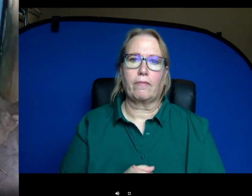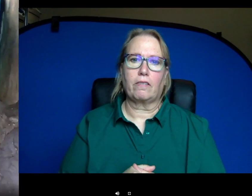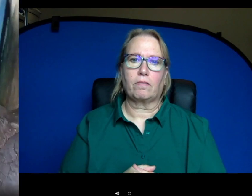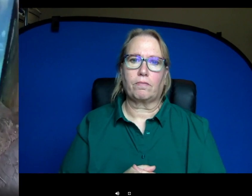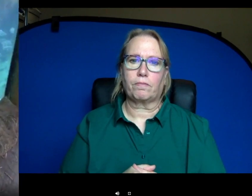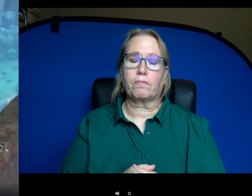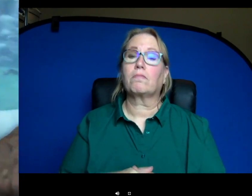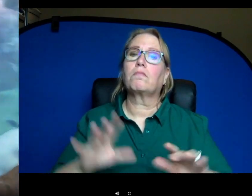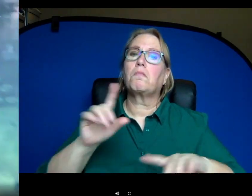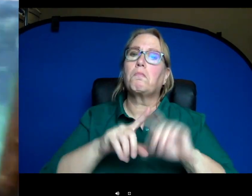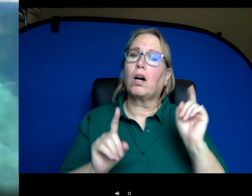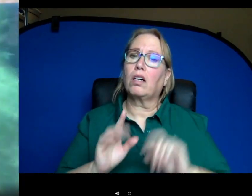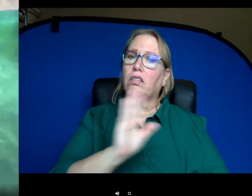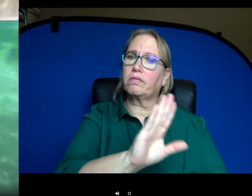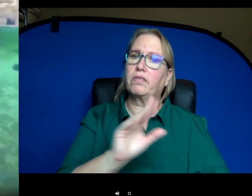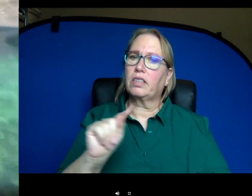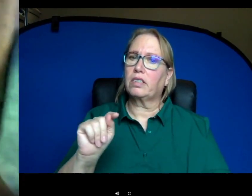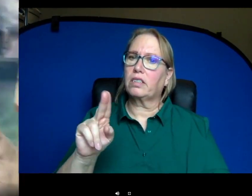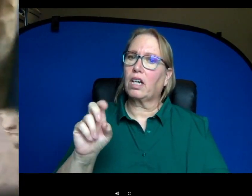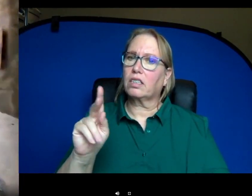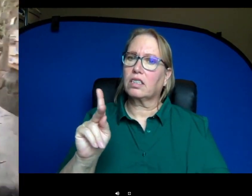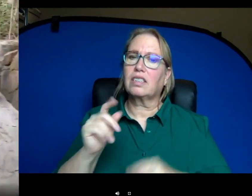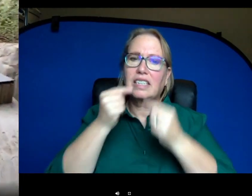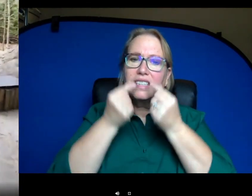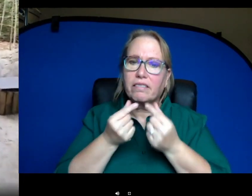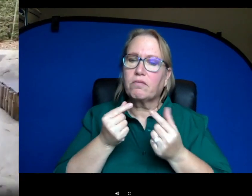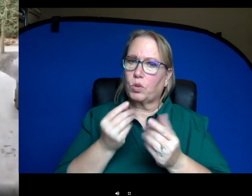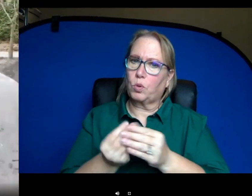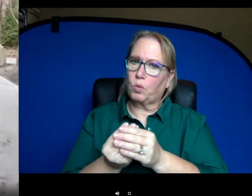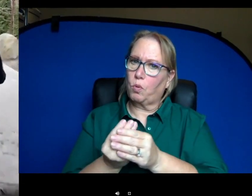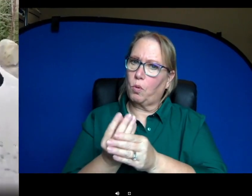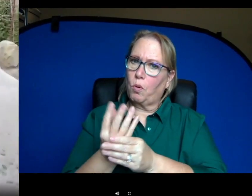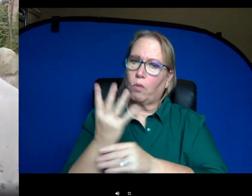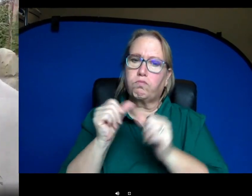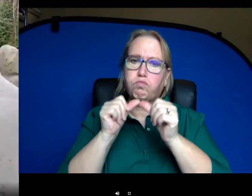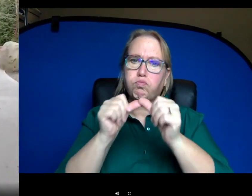But their tusks are ever-growing and they are really important to a hippos